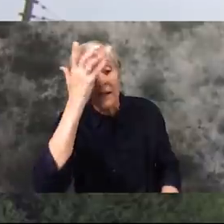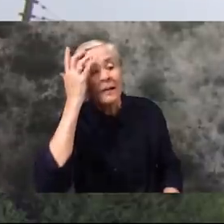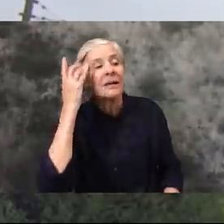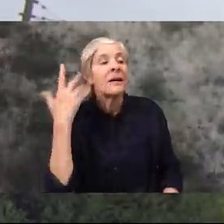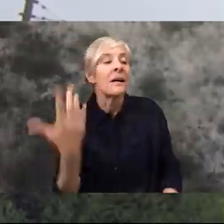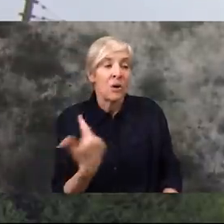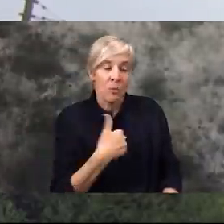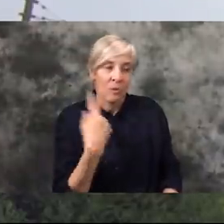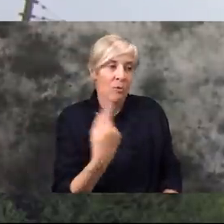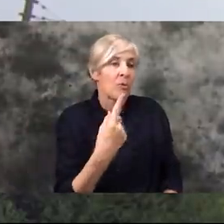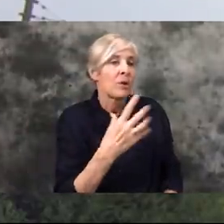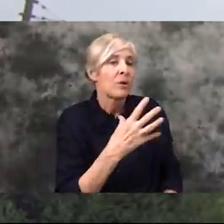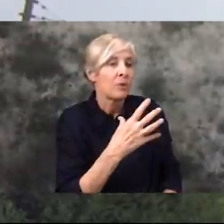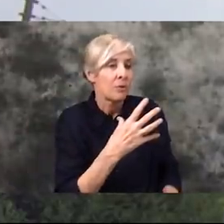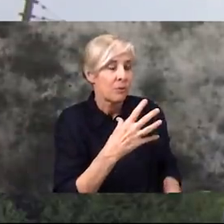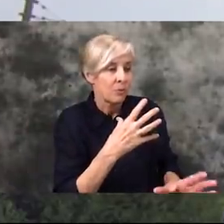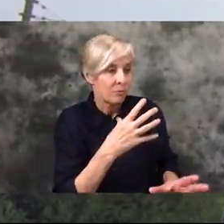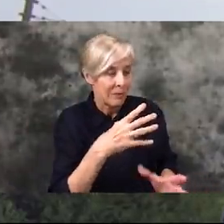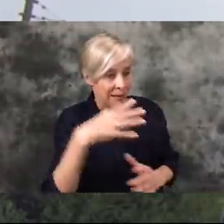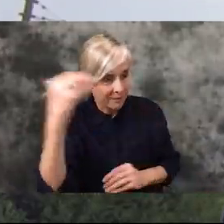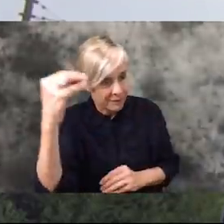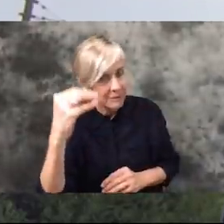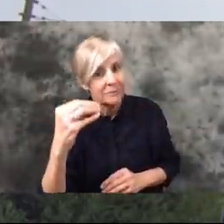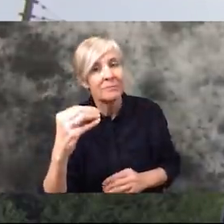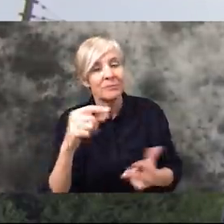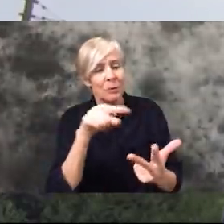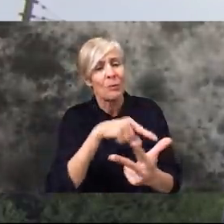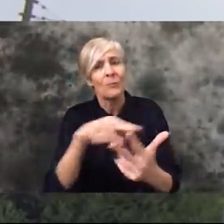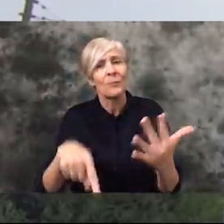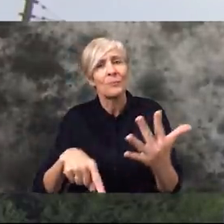We are only going out to go to